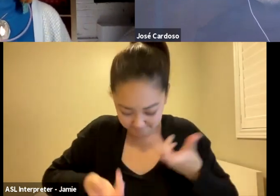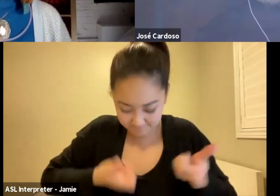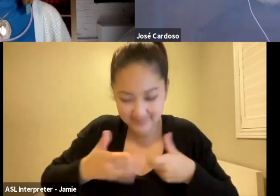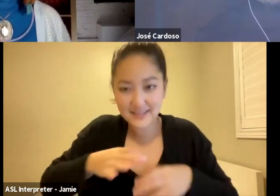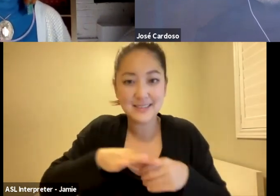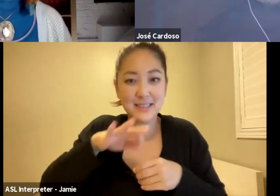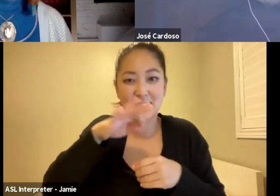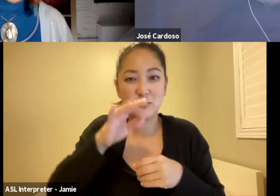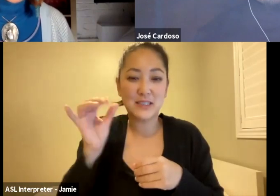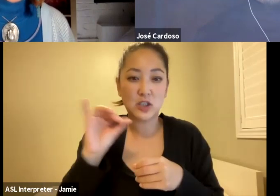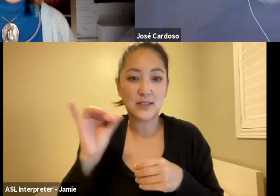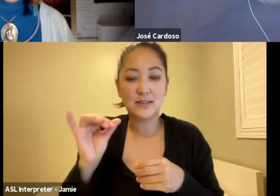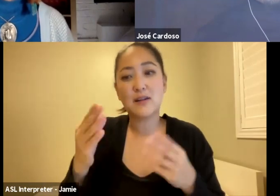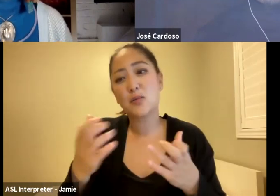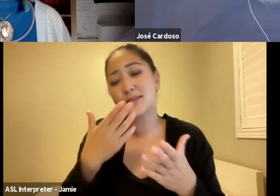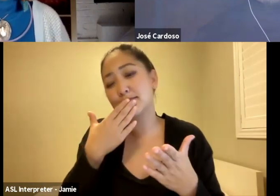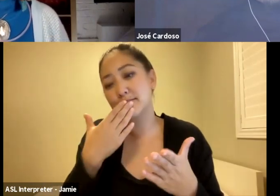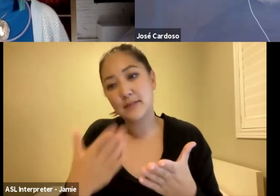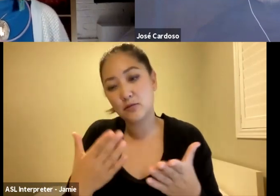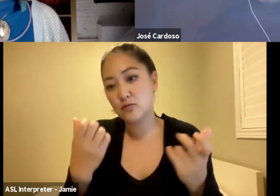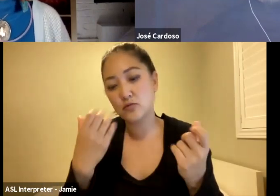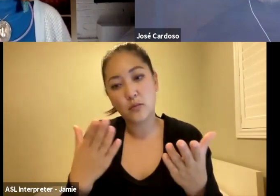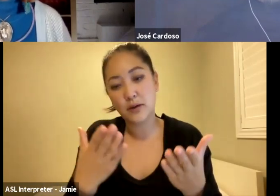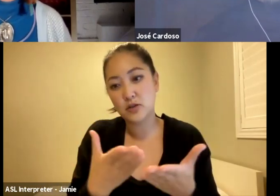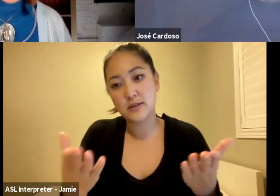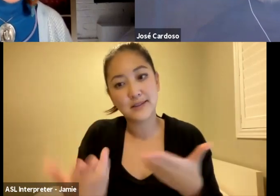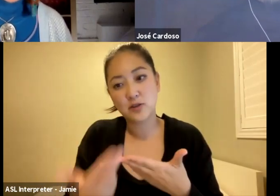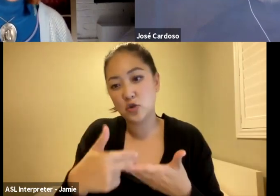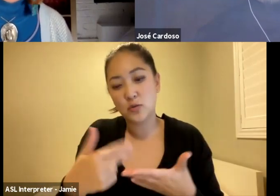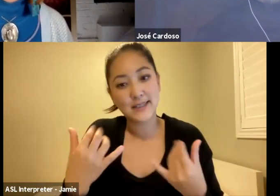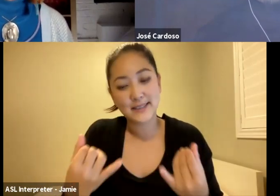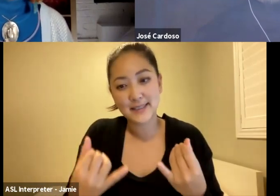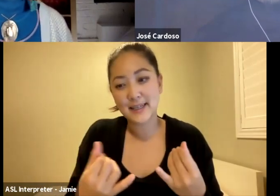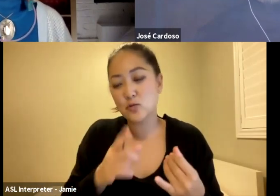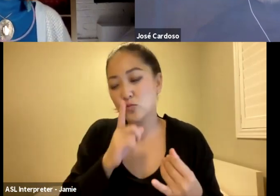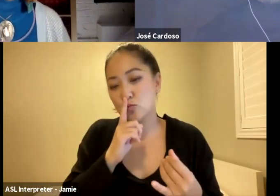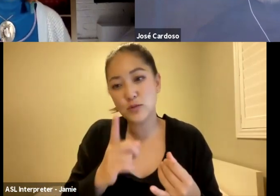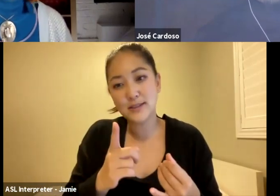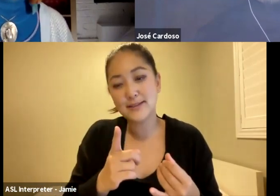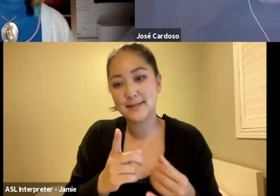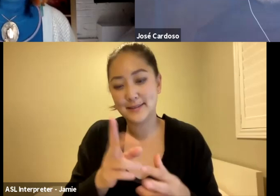Well, I just wanted to say thank you so much for joining us tonight. Is a real treat and a real honour to share your film